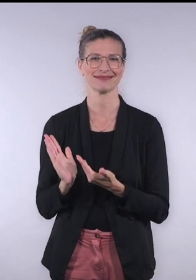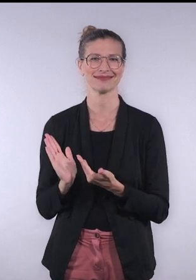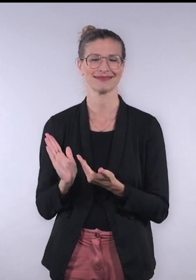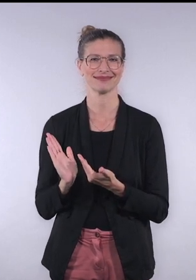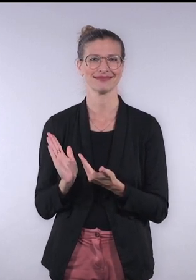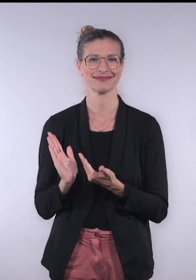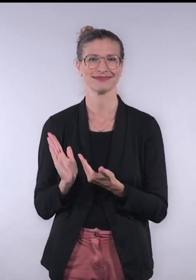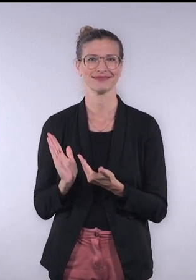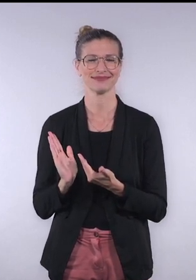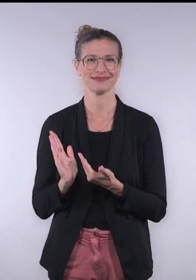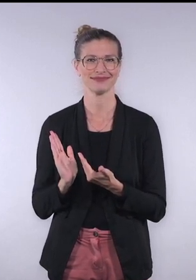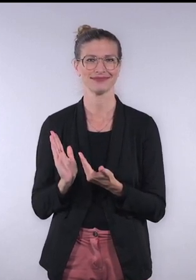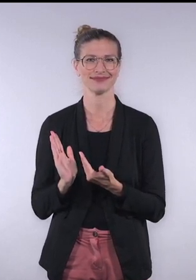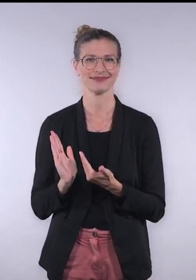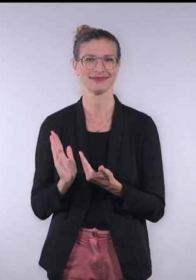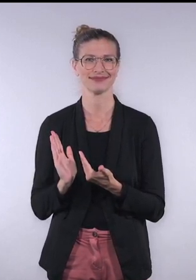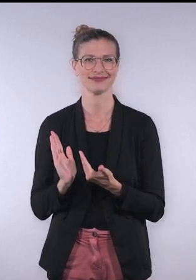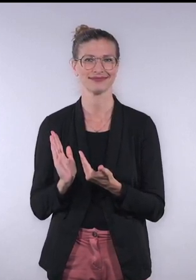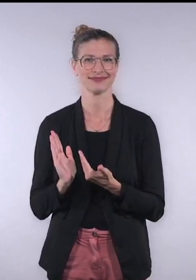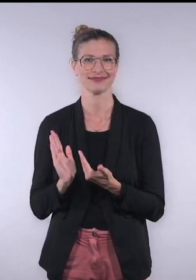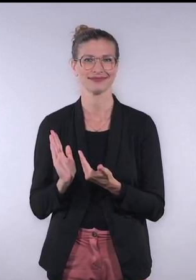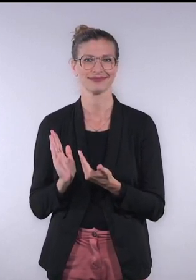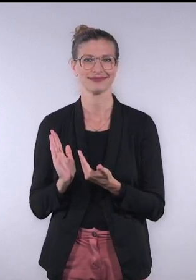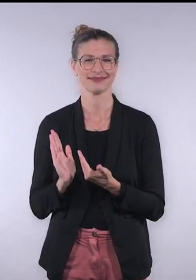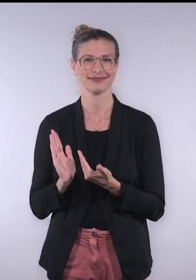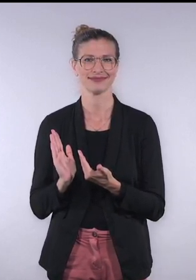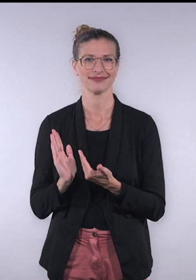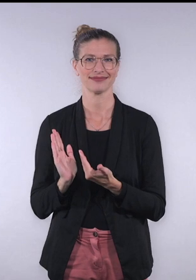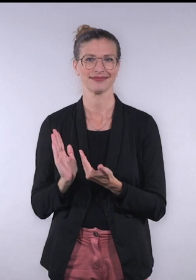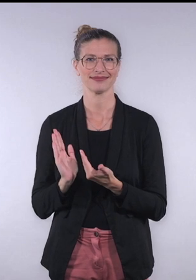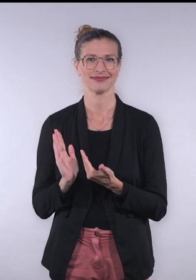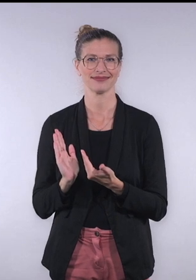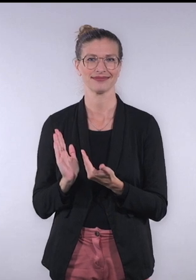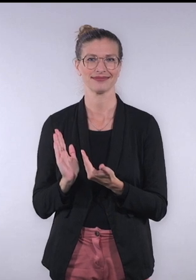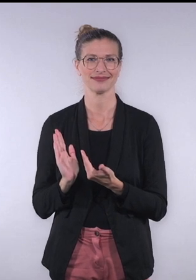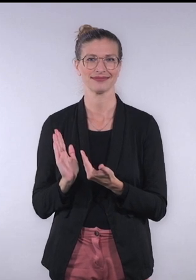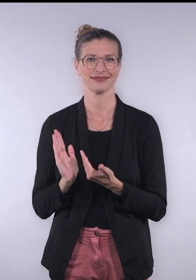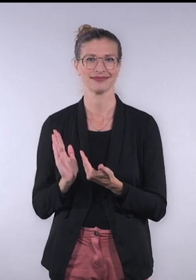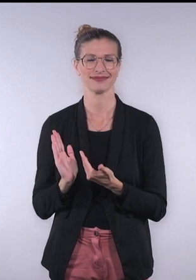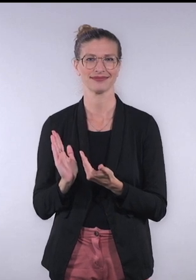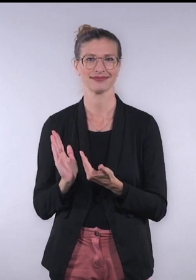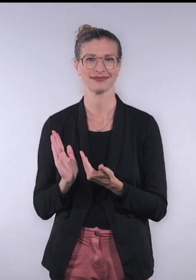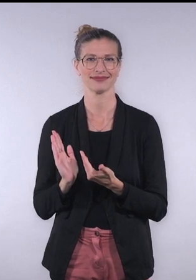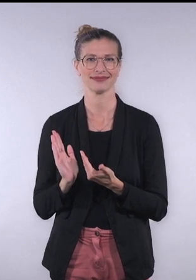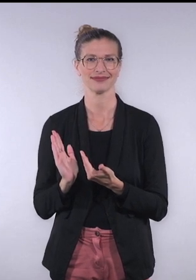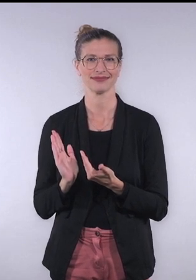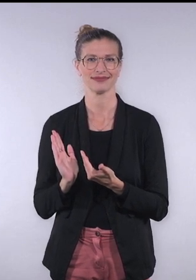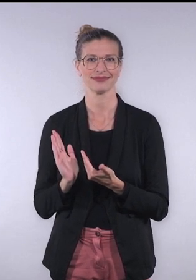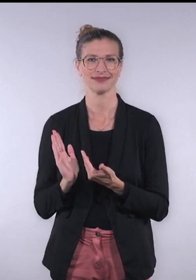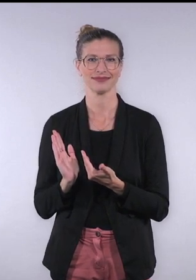UserWay presented by Lionel Wolberger Chief Operating Officer. UserWay is a digital accessibility company